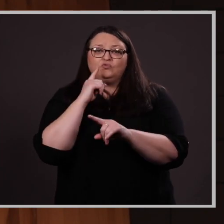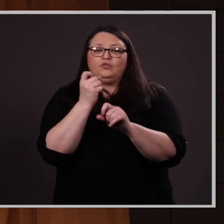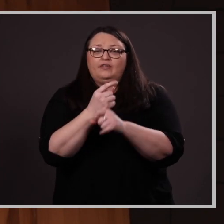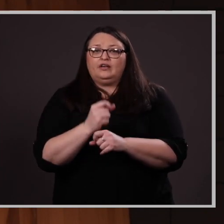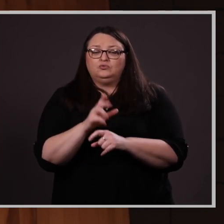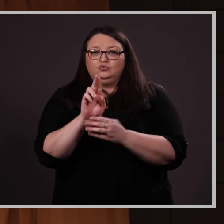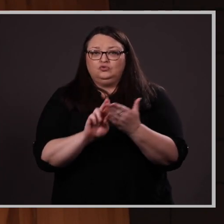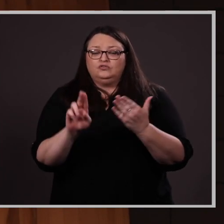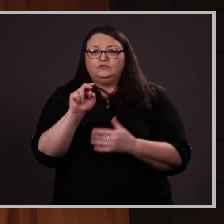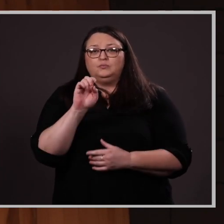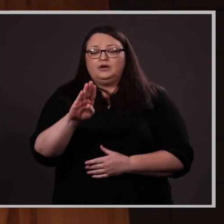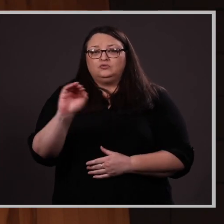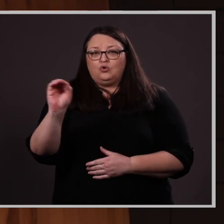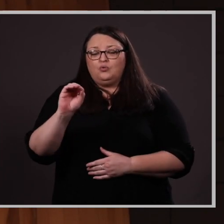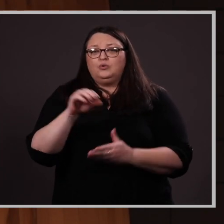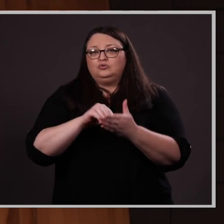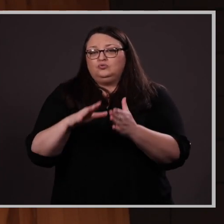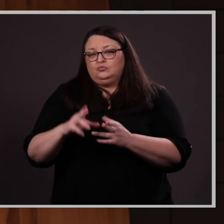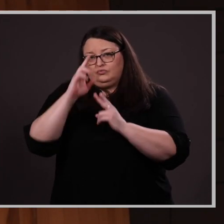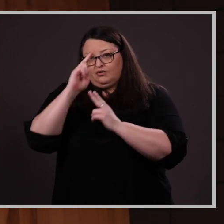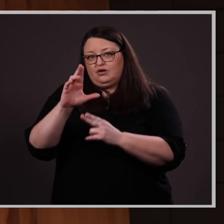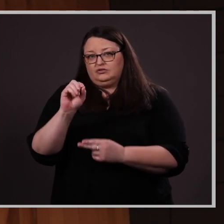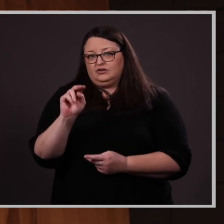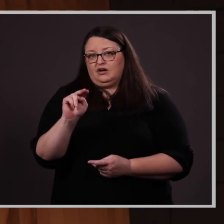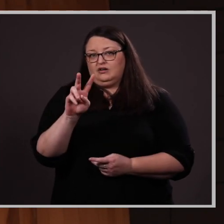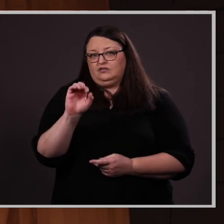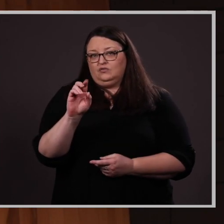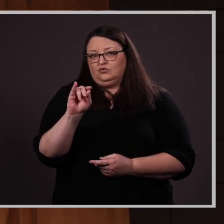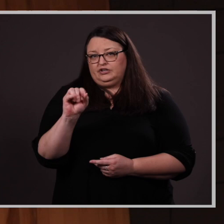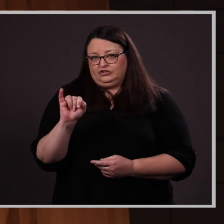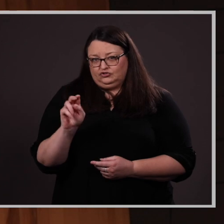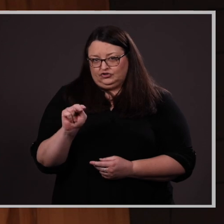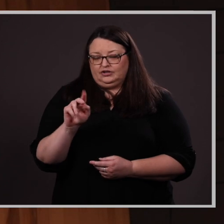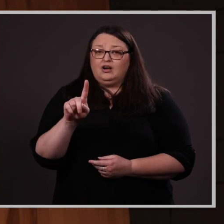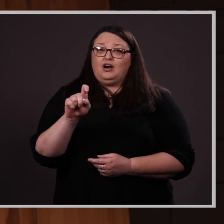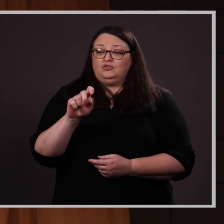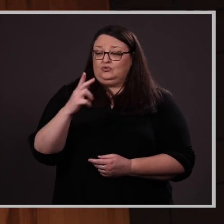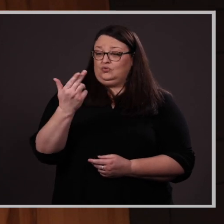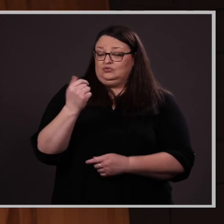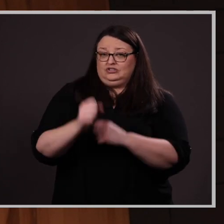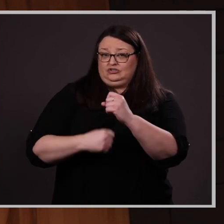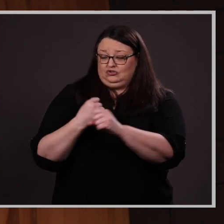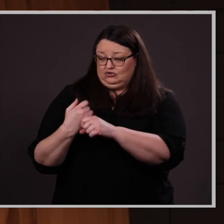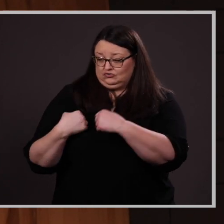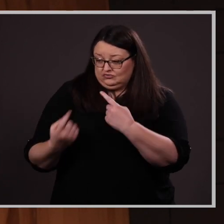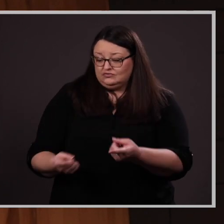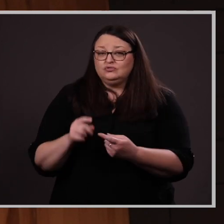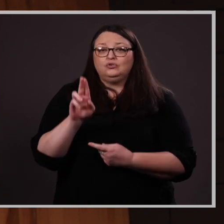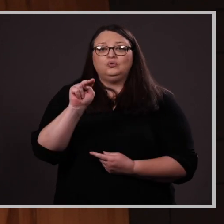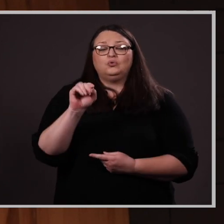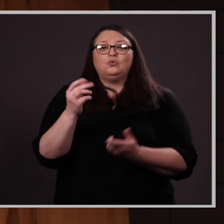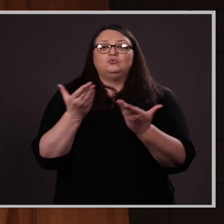at Omaha’s Student Honors Convocation. For 113 years, UNO has served as an access